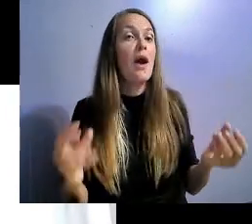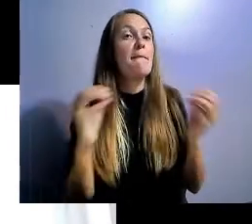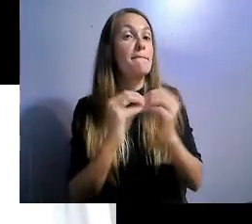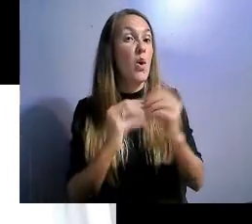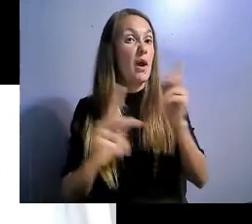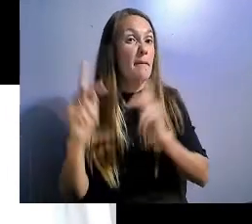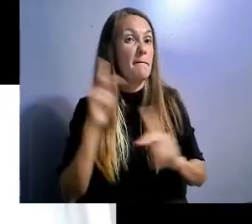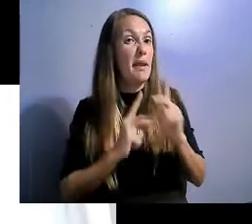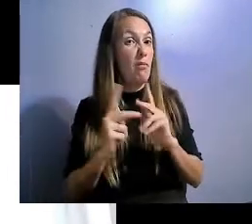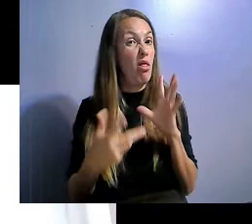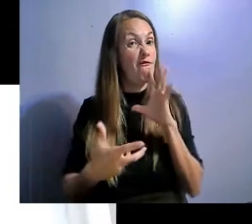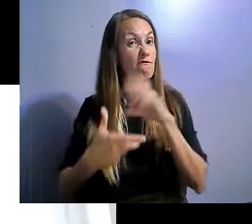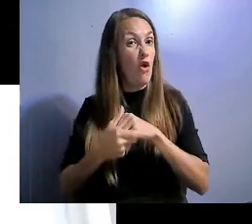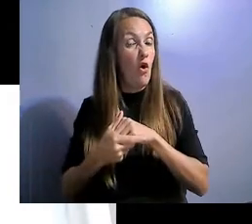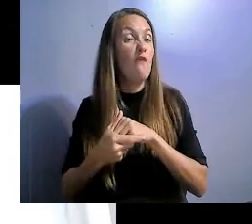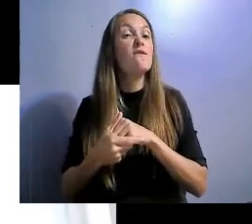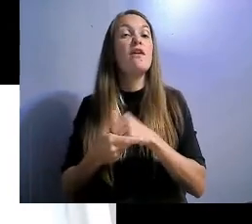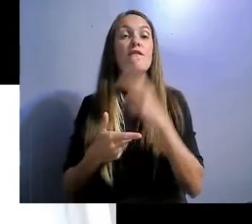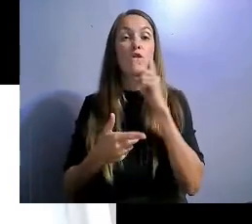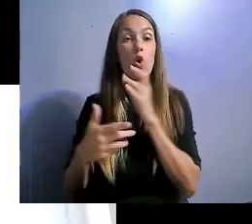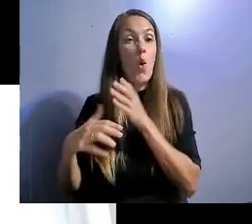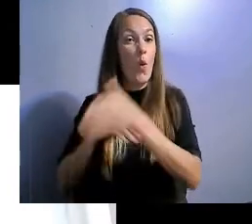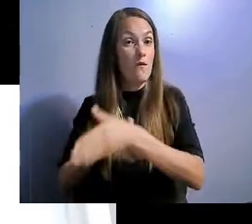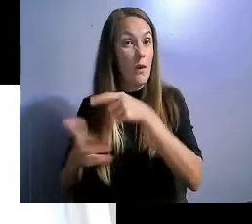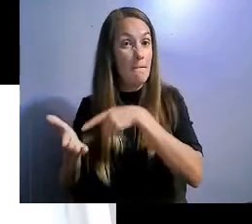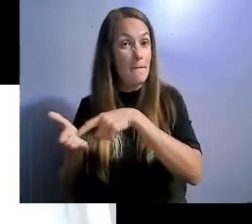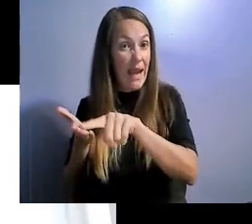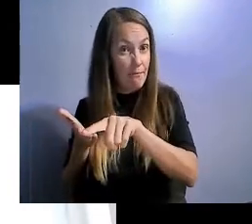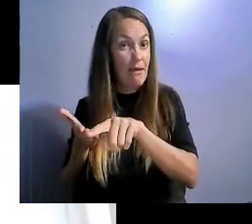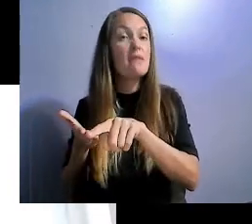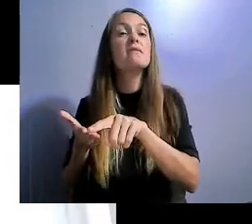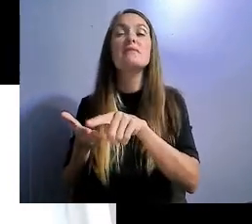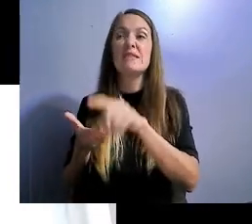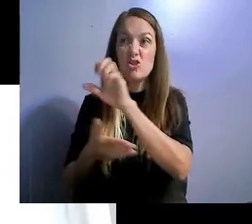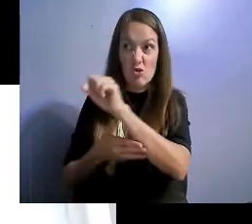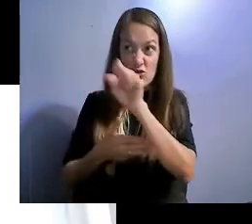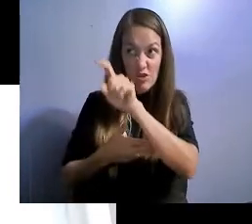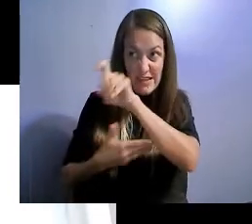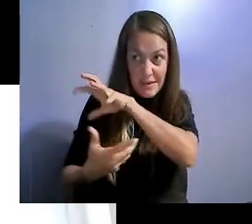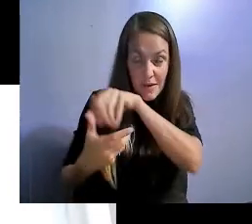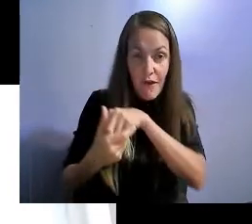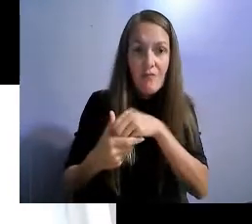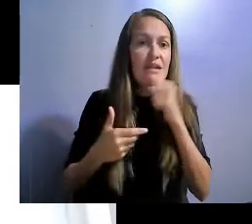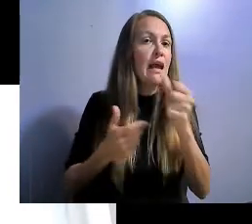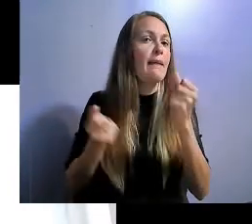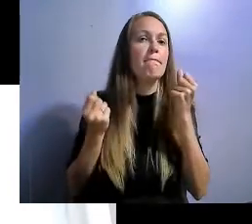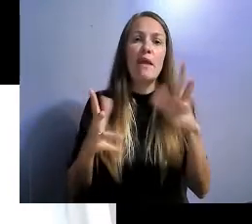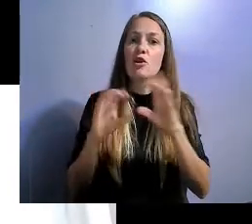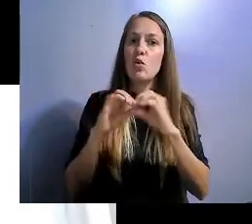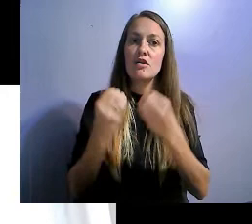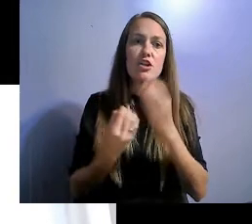There's not a lot of organizations that help in that aspect.